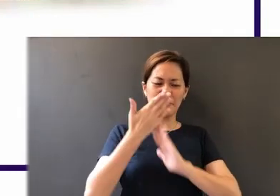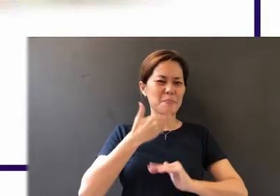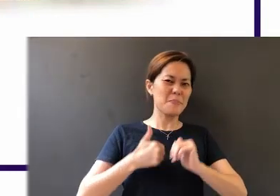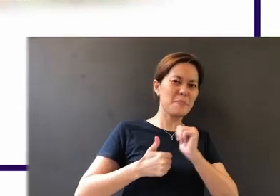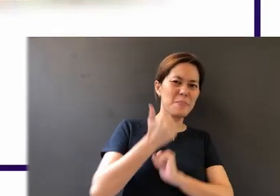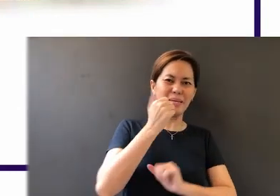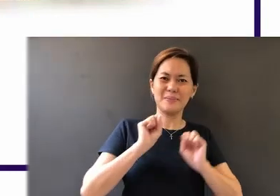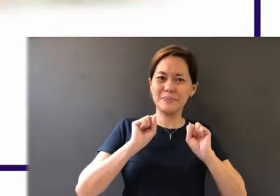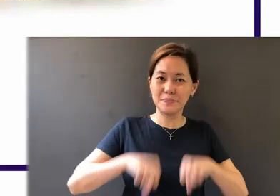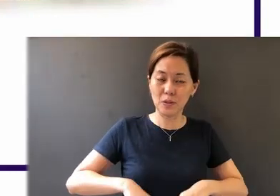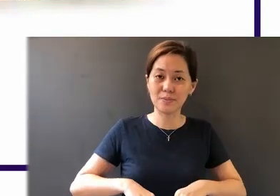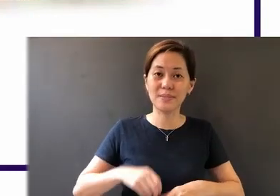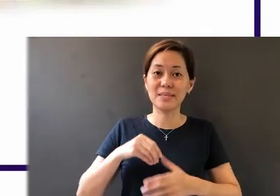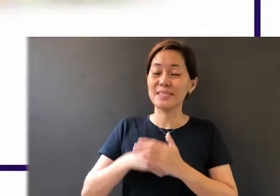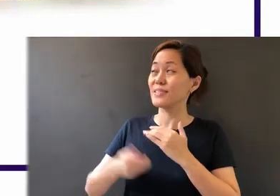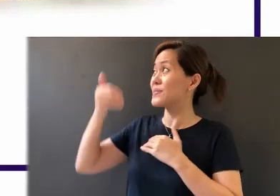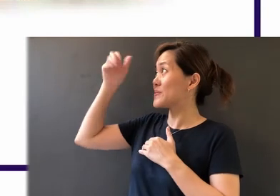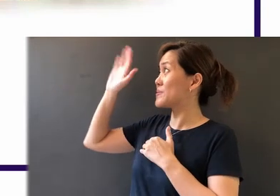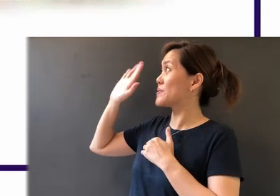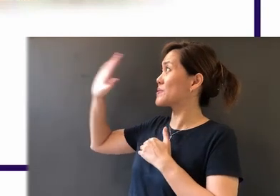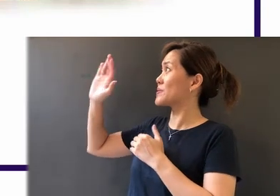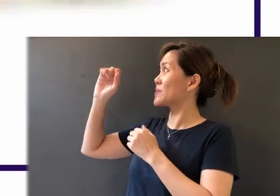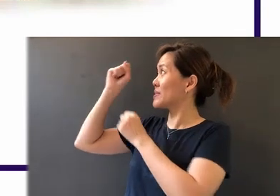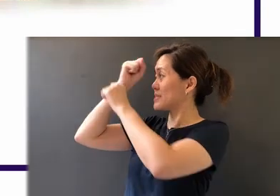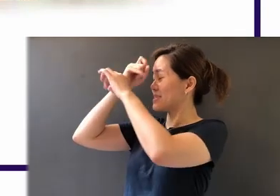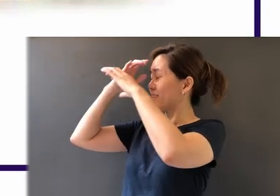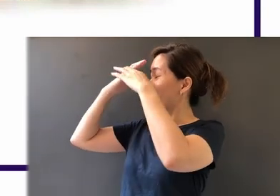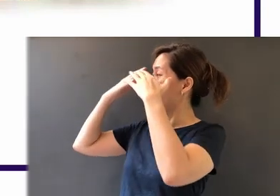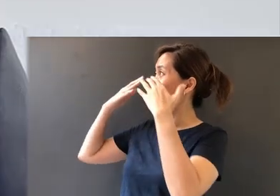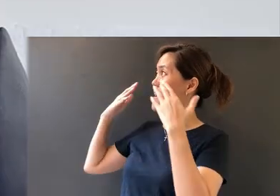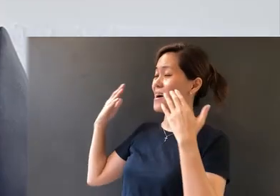in the eyes of God, to present